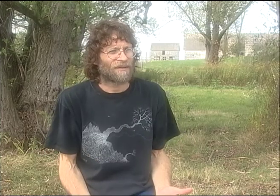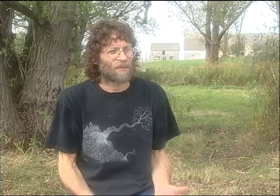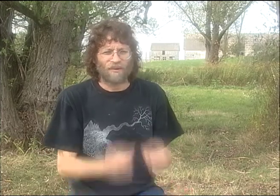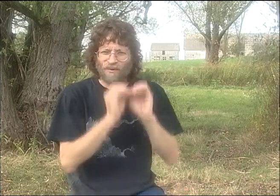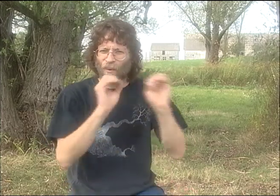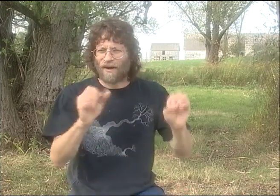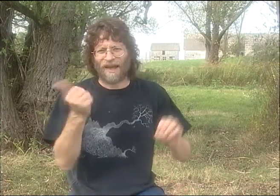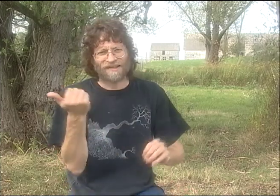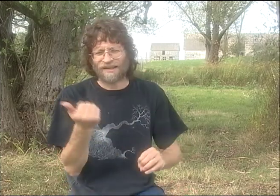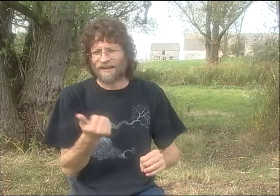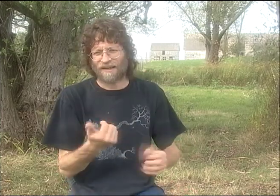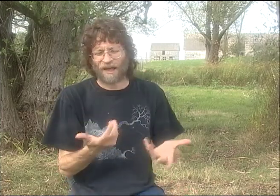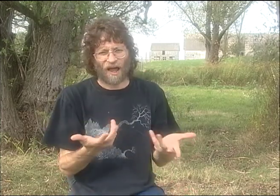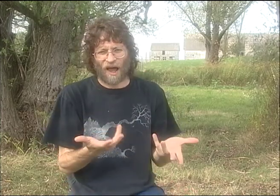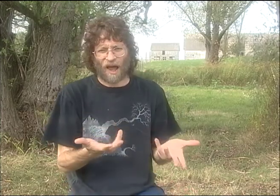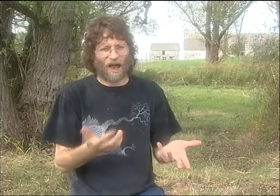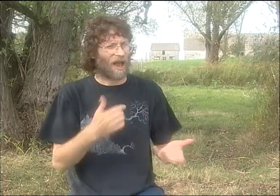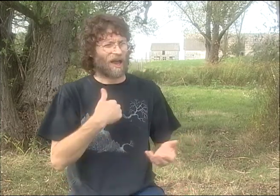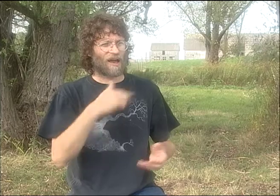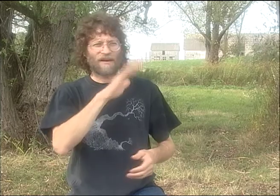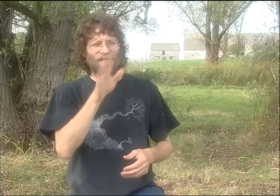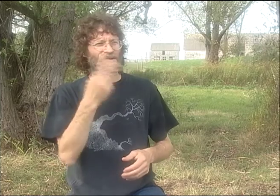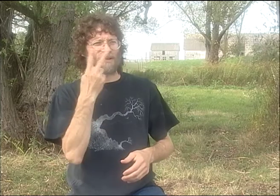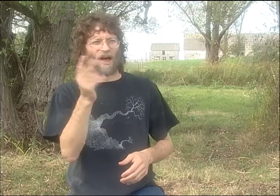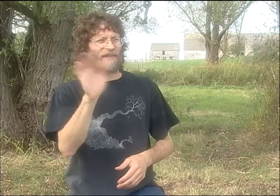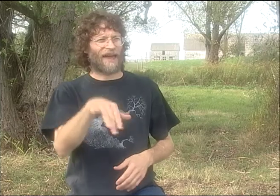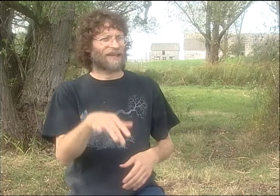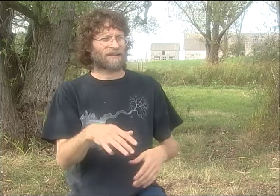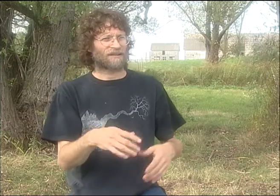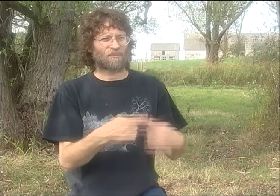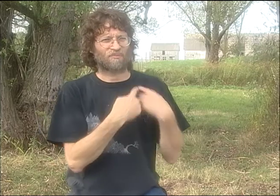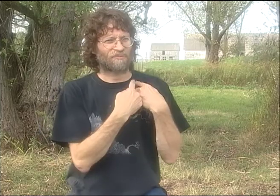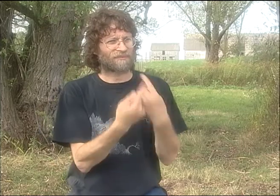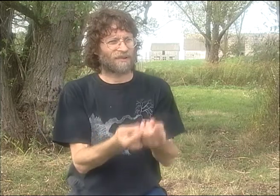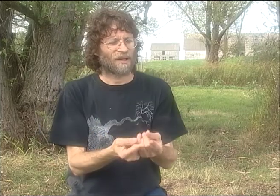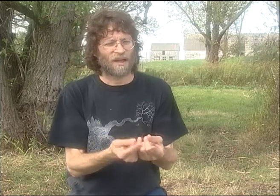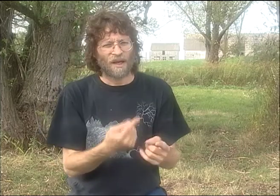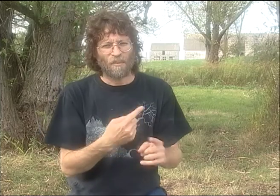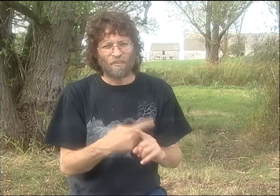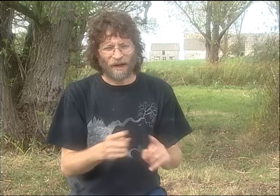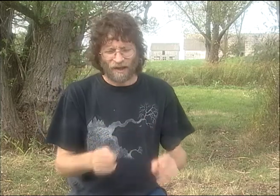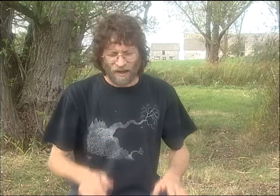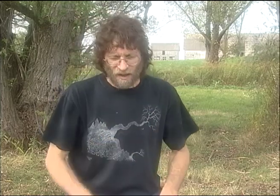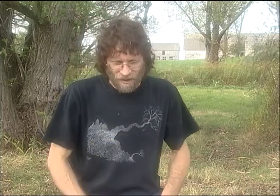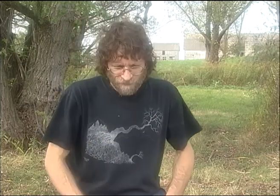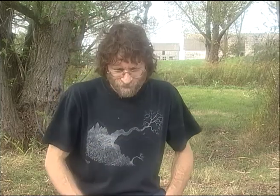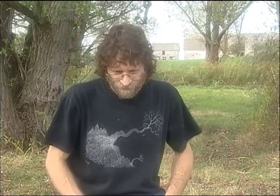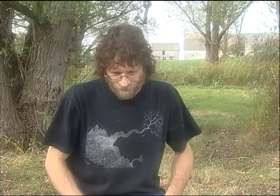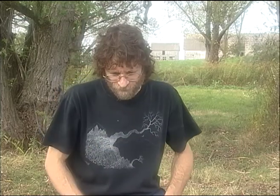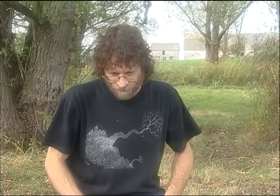THERE WAS NOBODY ELSE TO ASK. THERE WAS NOBODY TO ASK ADVICE FROM AT THAT TIME. NOBODY HAD EVER SEEN THIS PROCESS BEFORE,